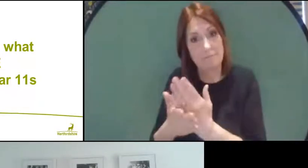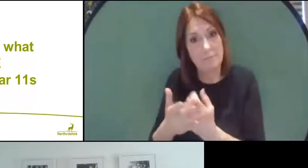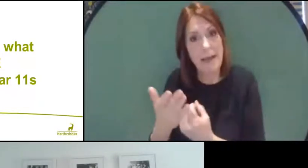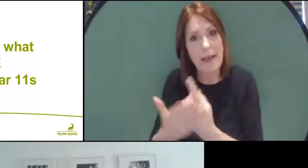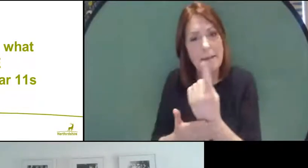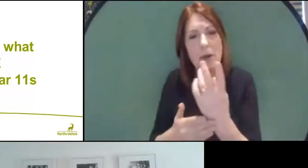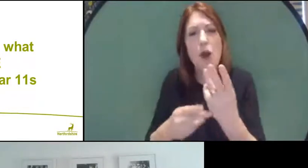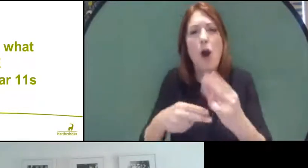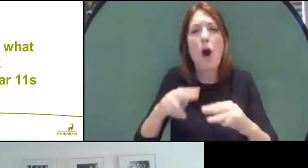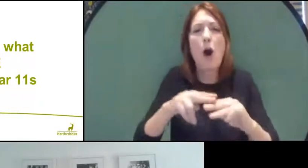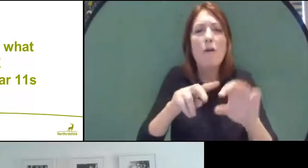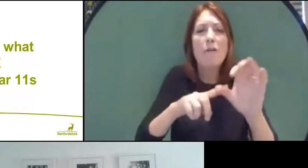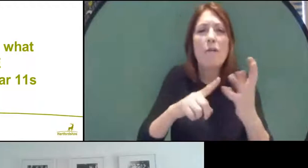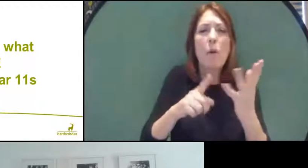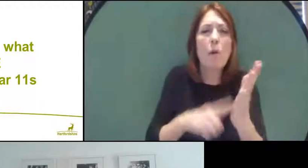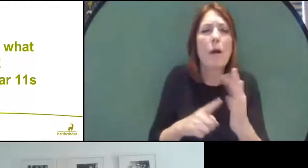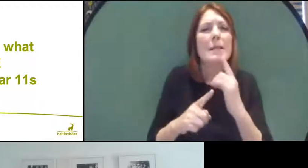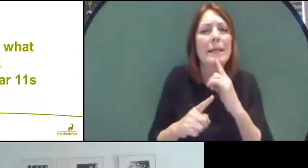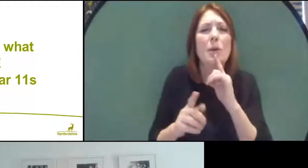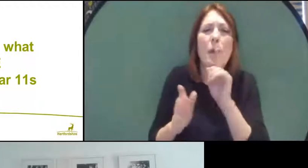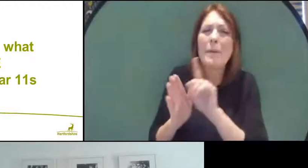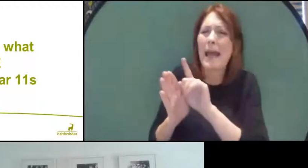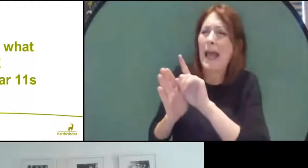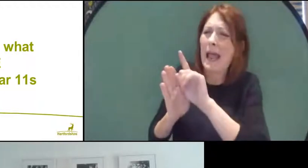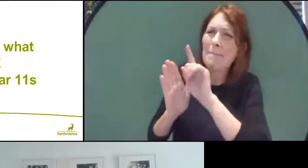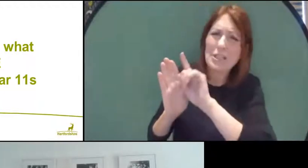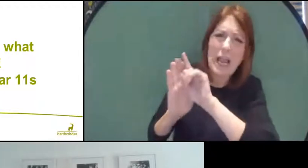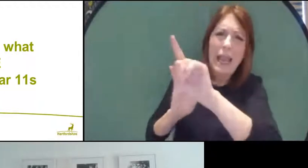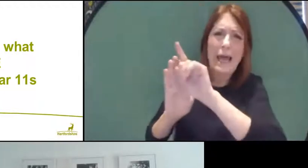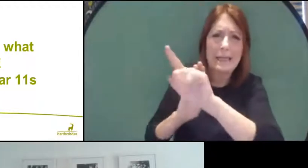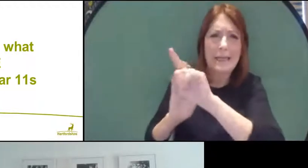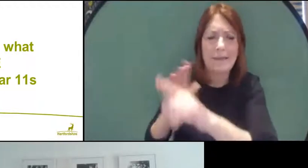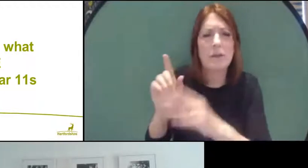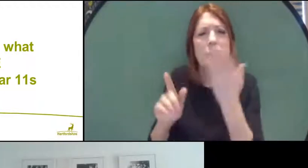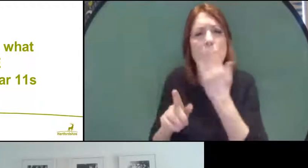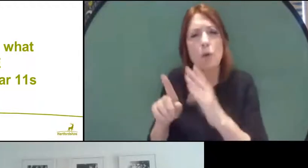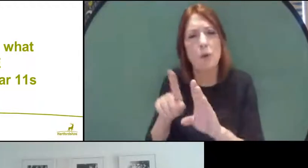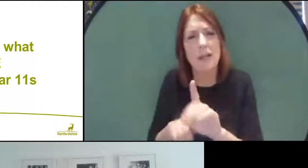be as late as possible in the school year. So, the plan is that you carry on working,